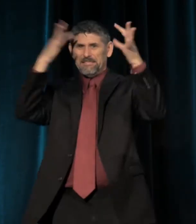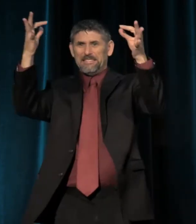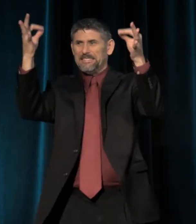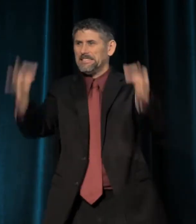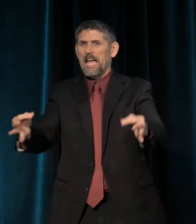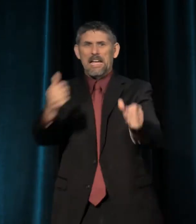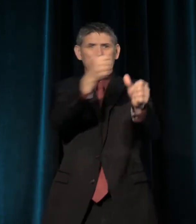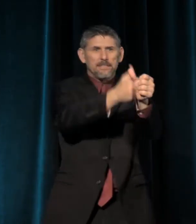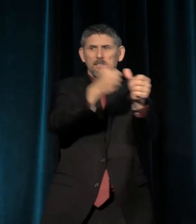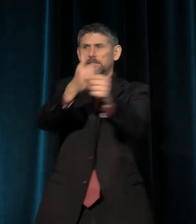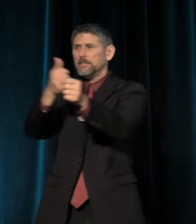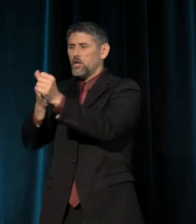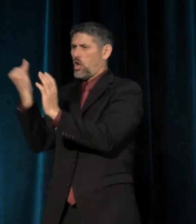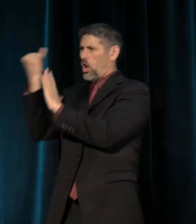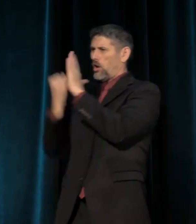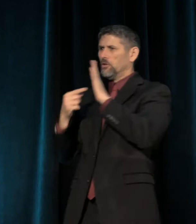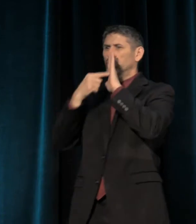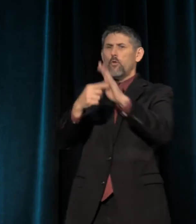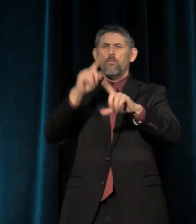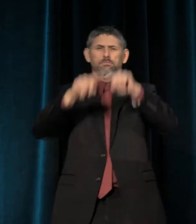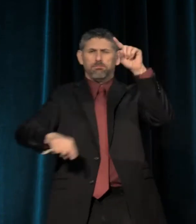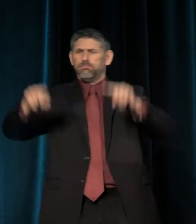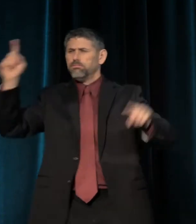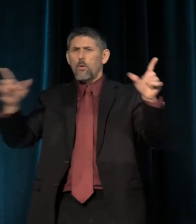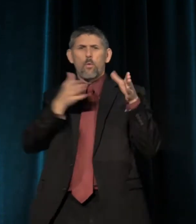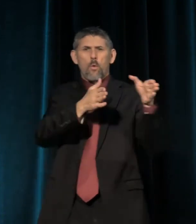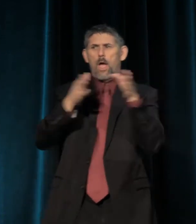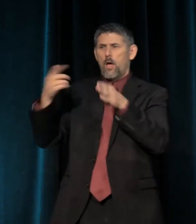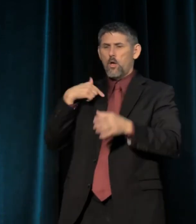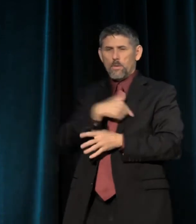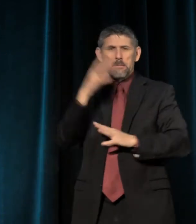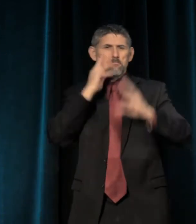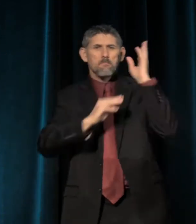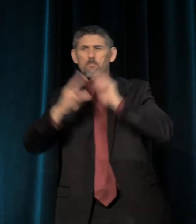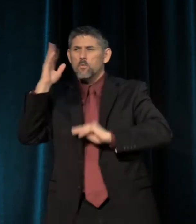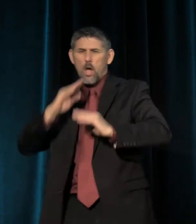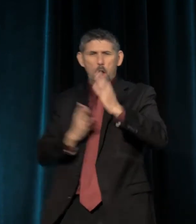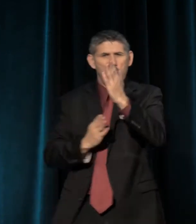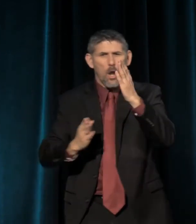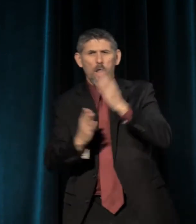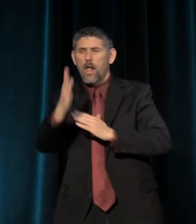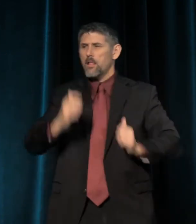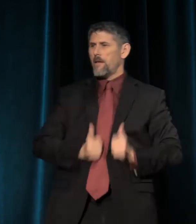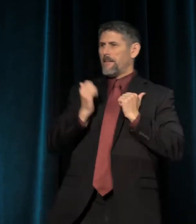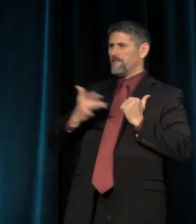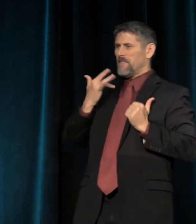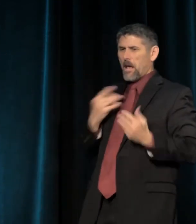Art reflects the infinite ways that we navigate life. It's about finding feeling in the multitude of variations